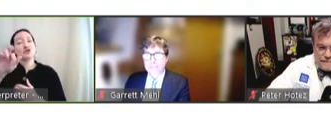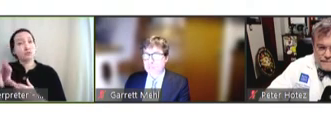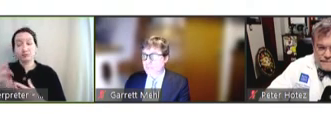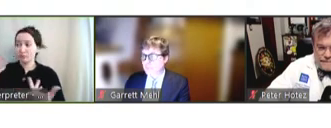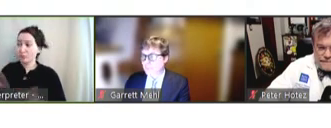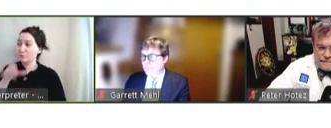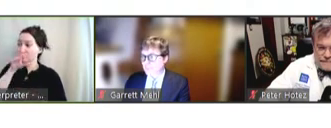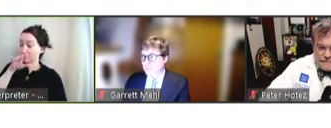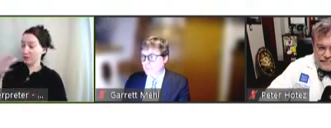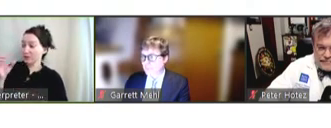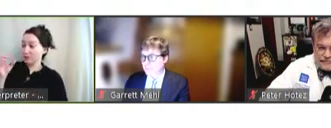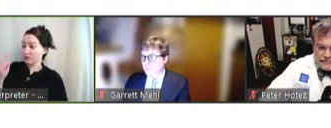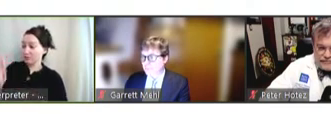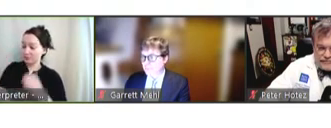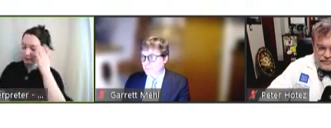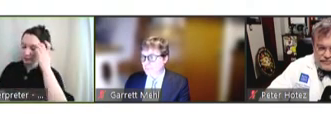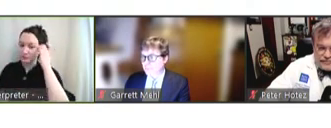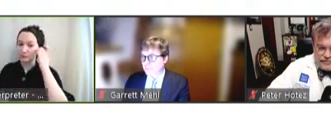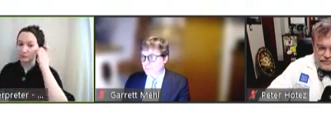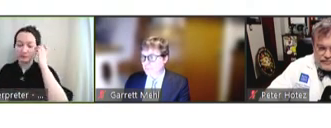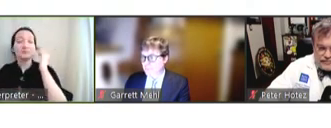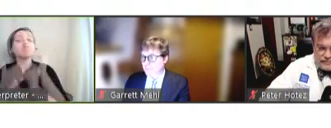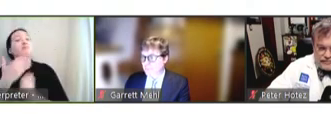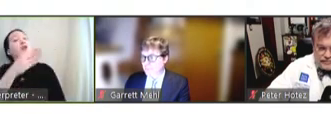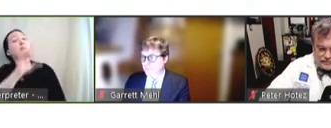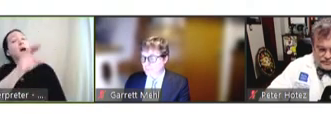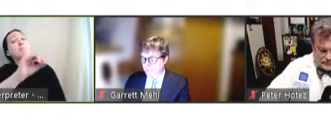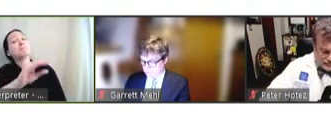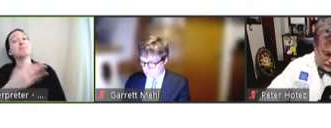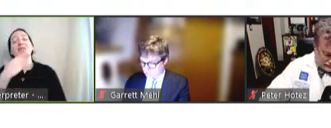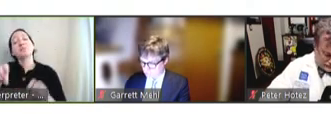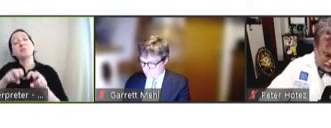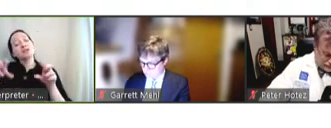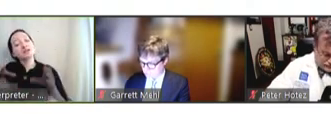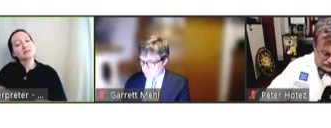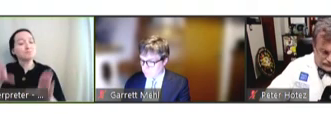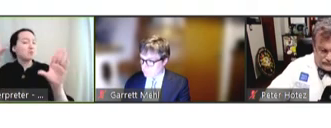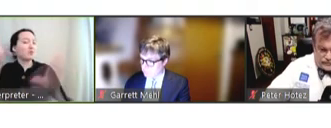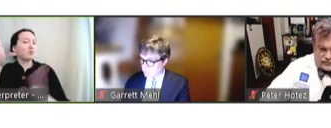Rob Scheptor: Thanks Bob and thanks for the panelists for the wonderful presentations. I was